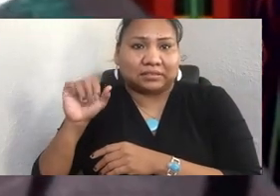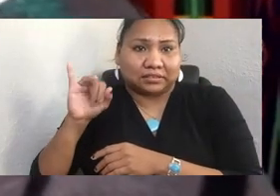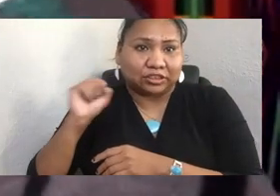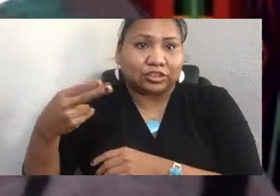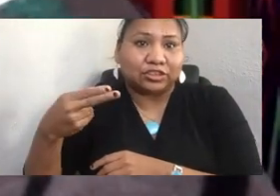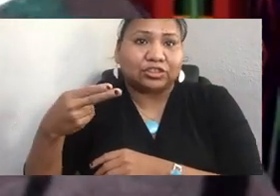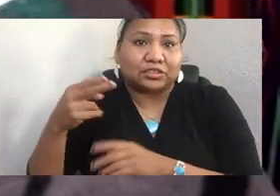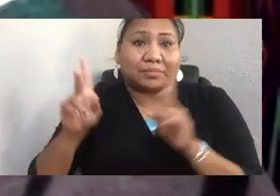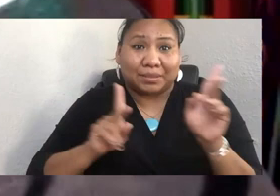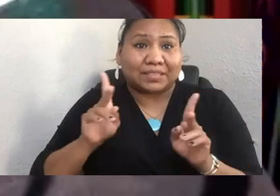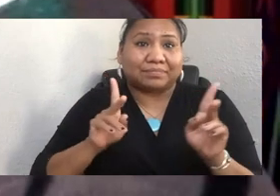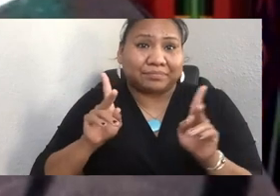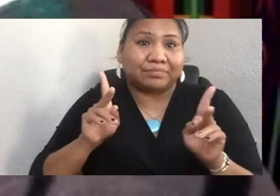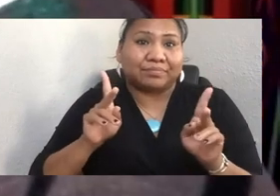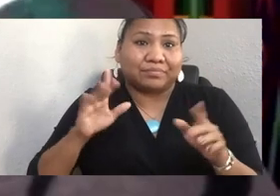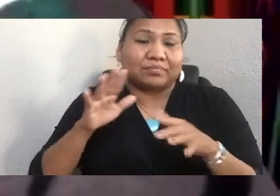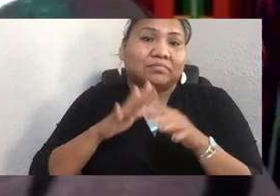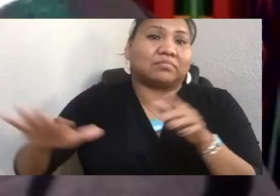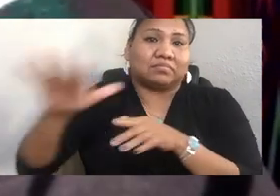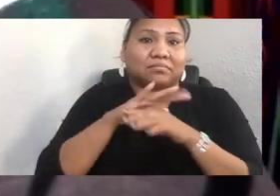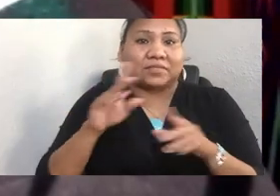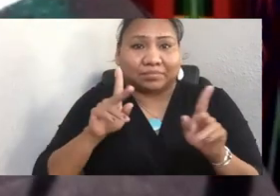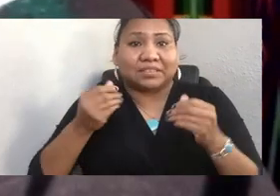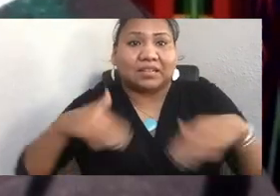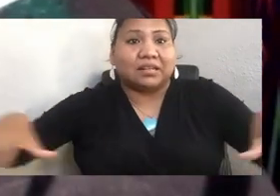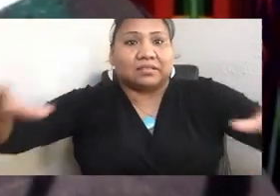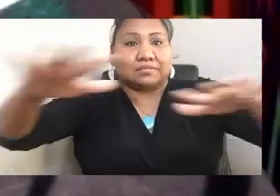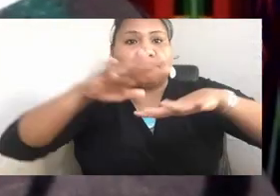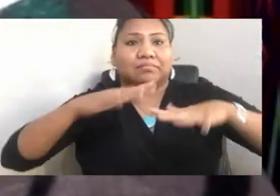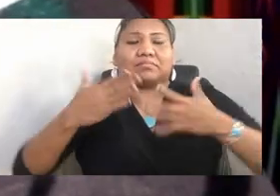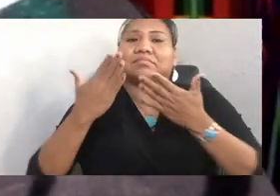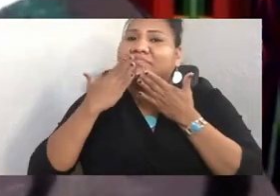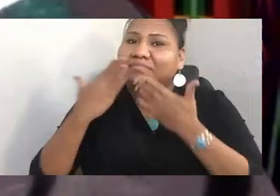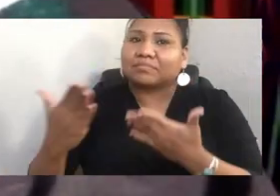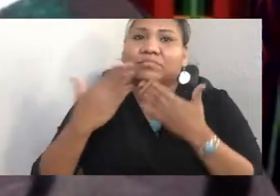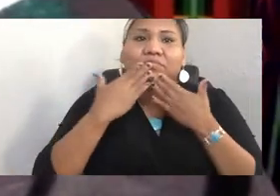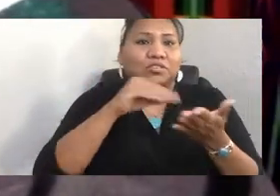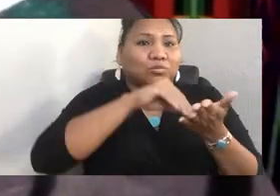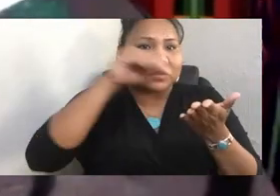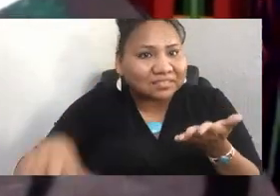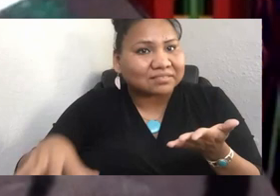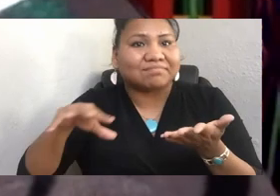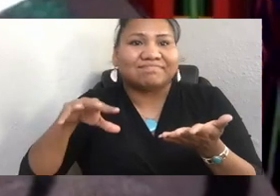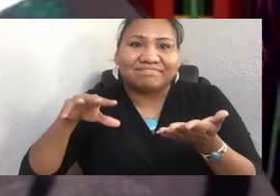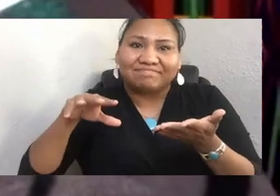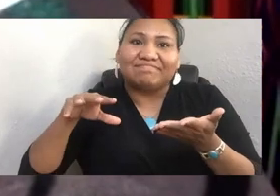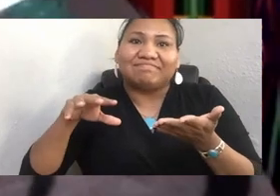shared their voices. It's really important for our future leaders coming forward,